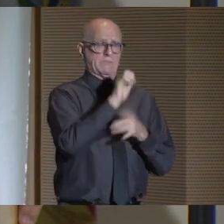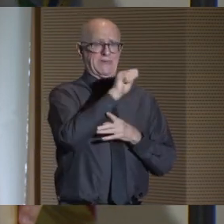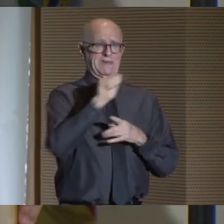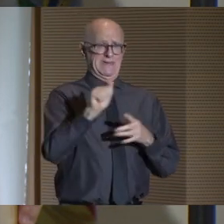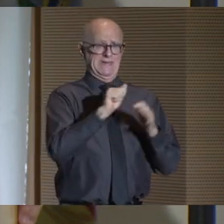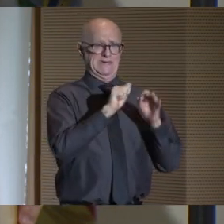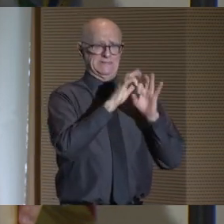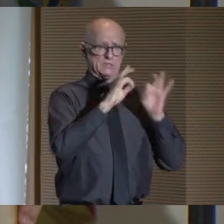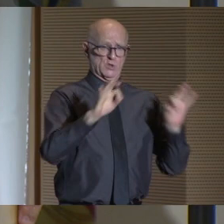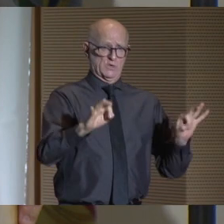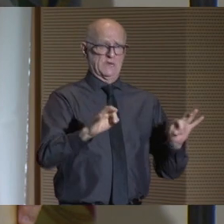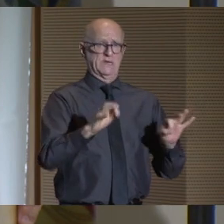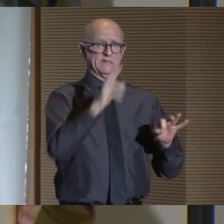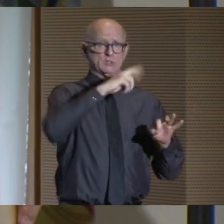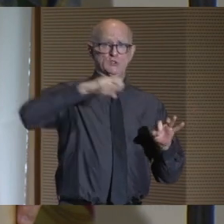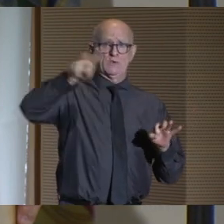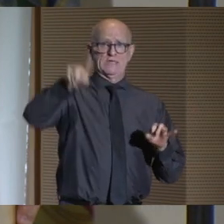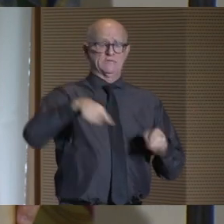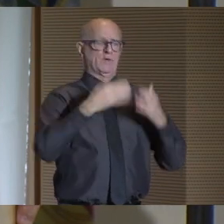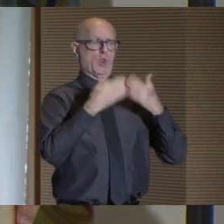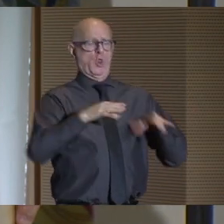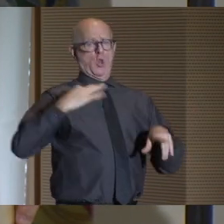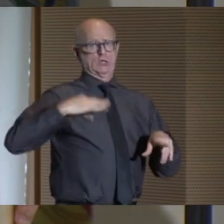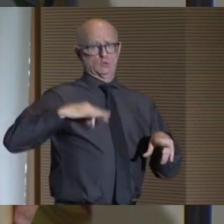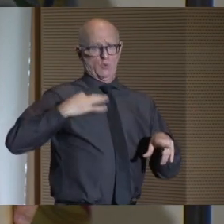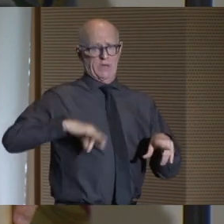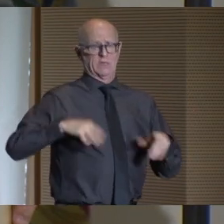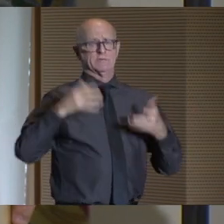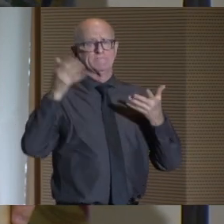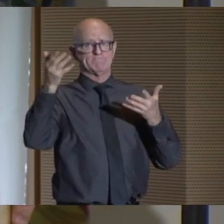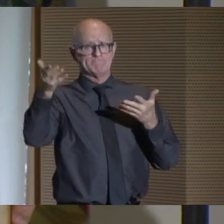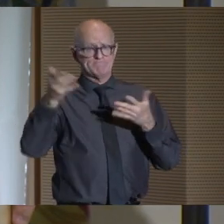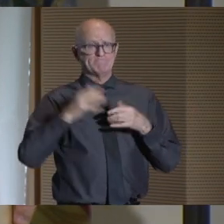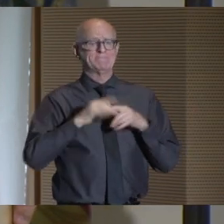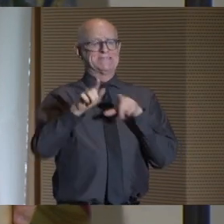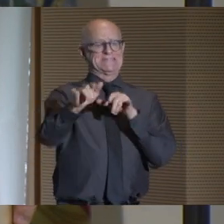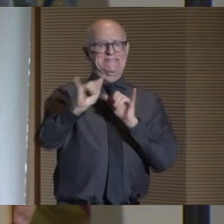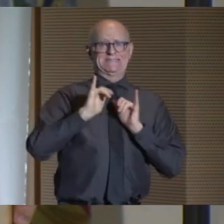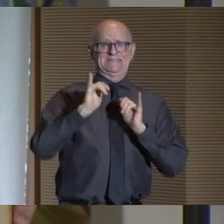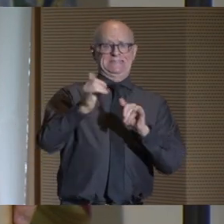lose credits toward progress in their major when they transfer to a bachelor's program